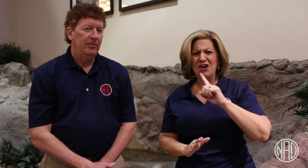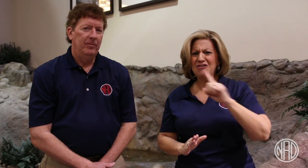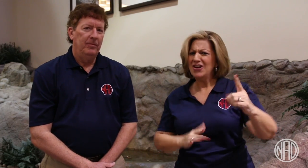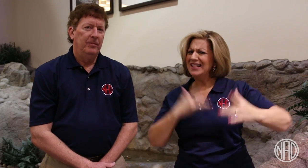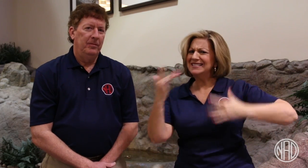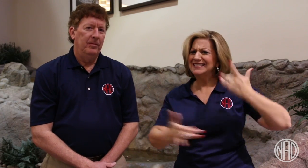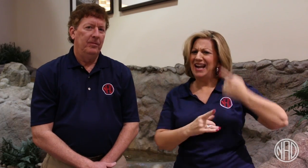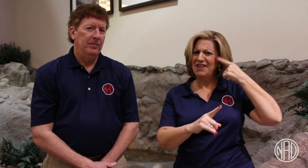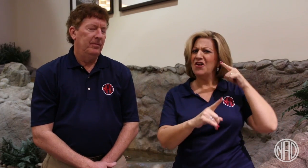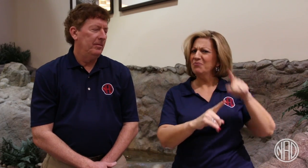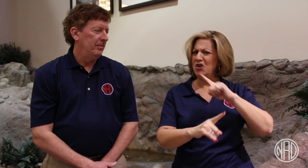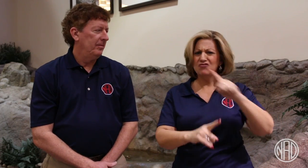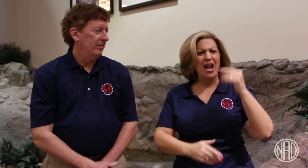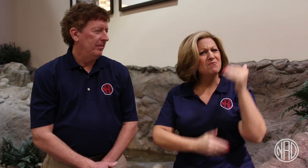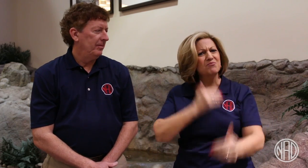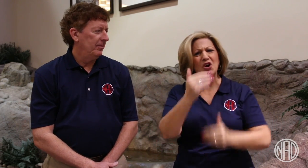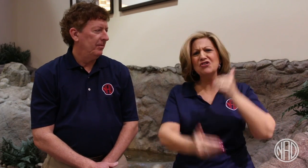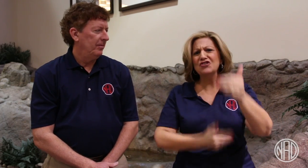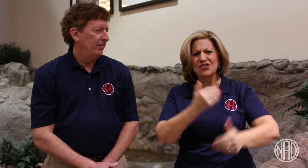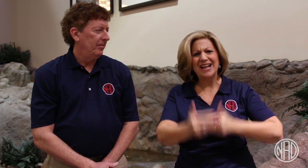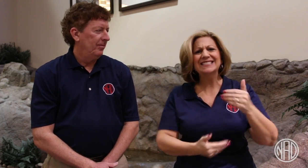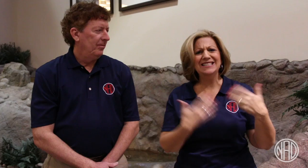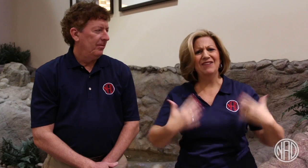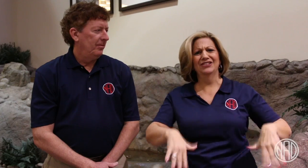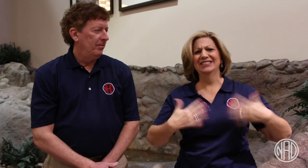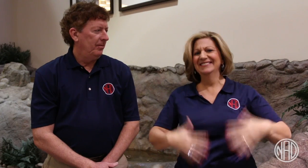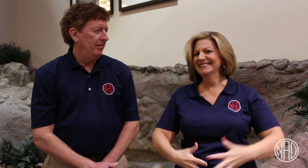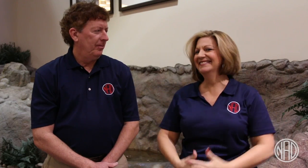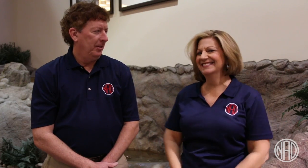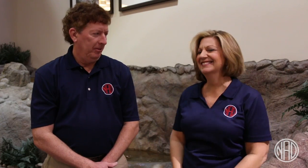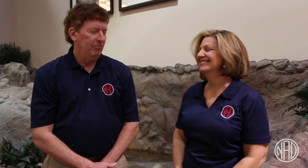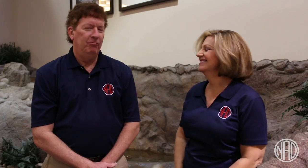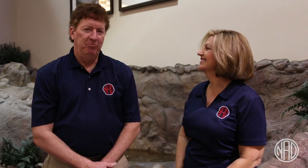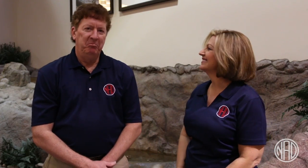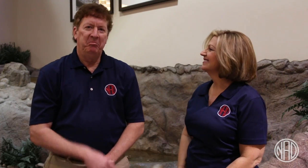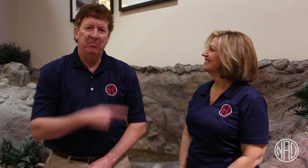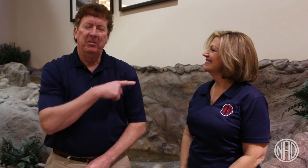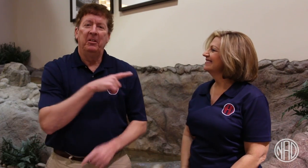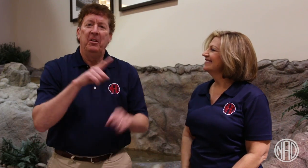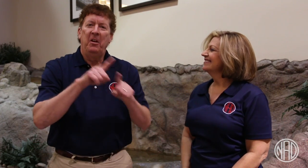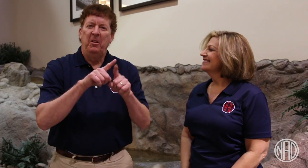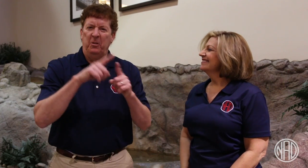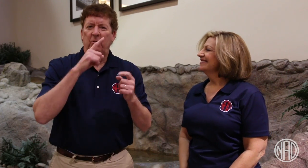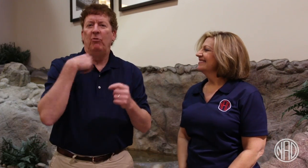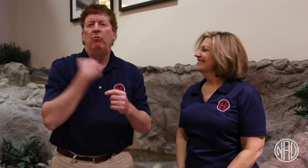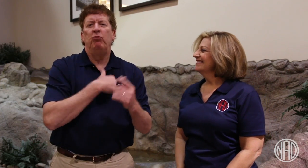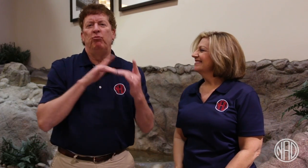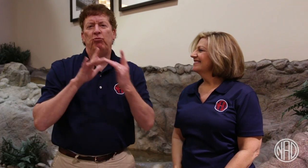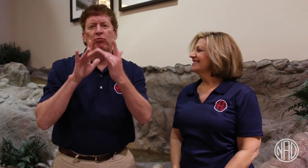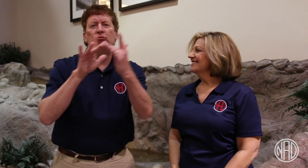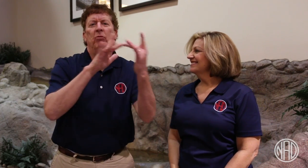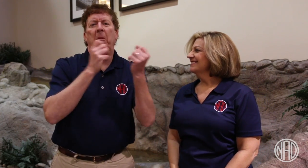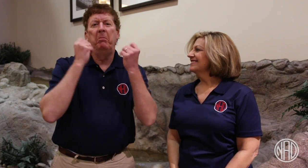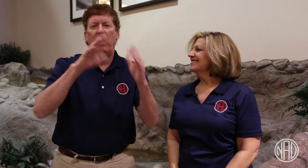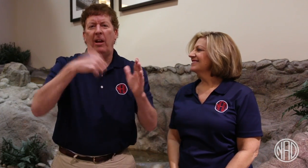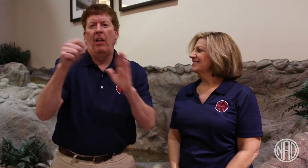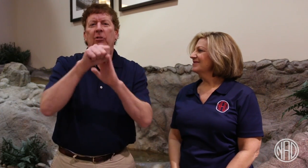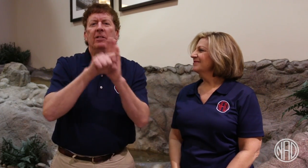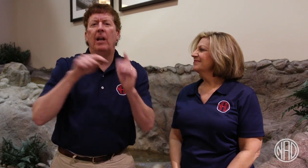We're excited for them and appreciate their wonderful progress. We keep in touch with many other states.